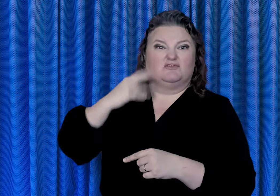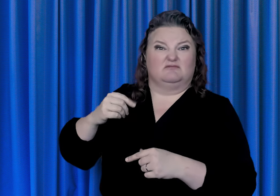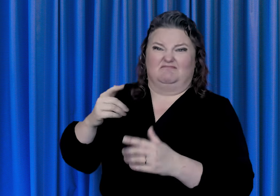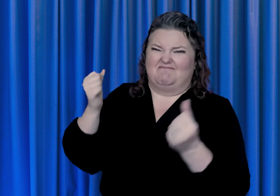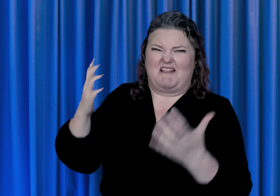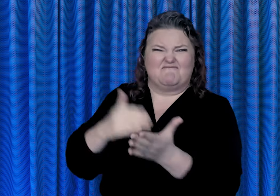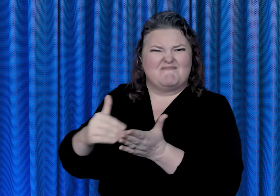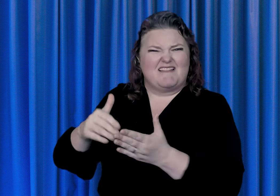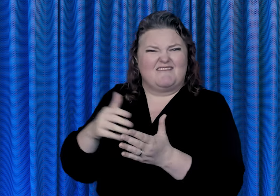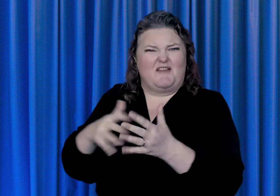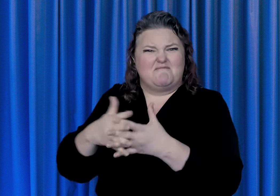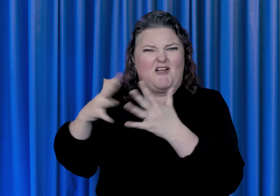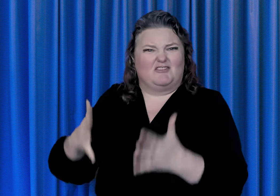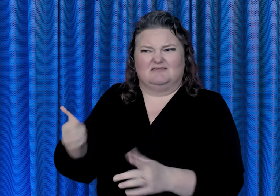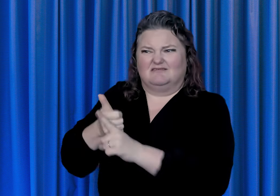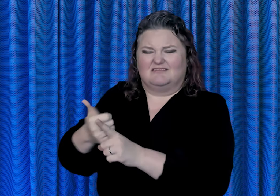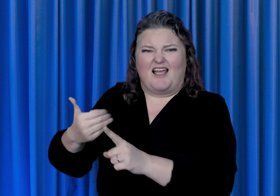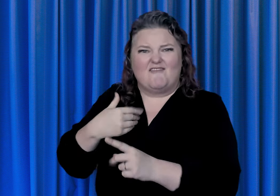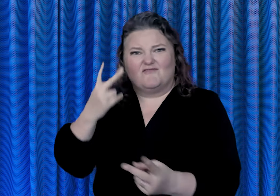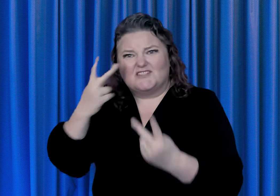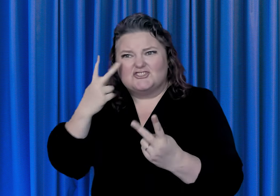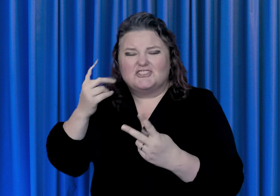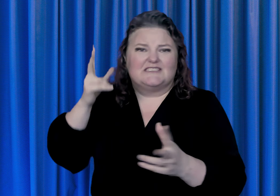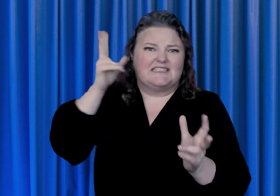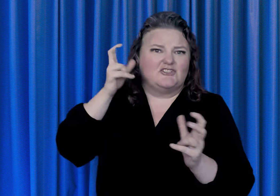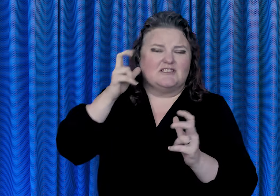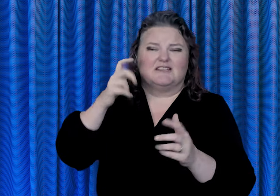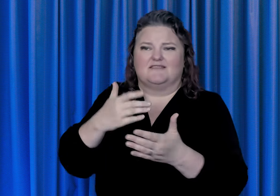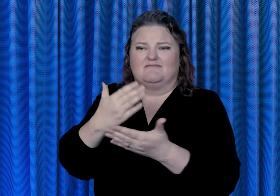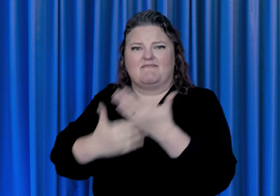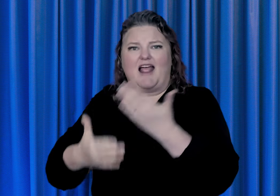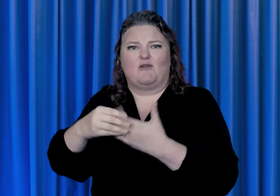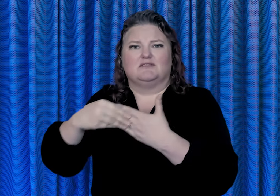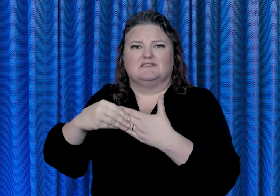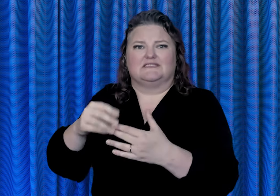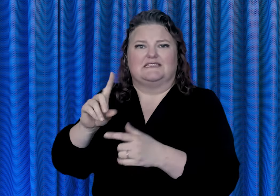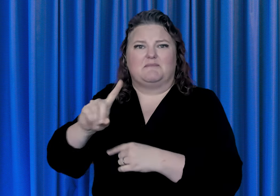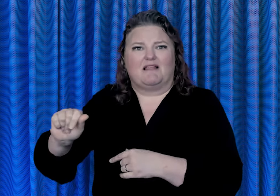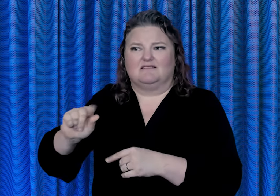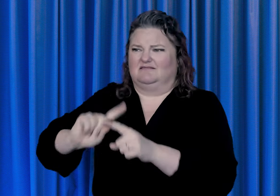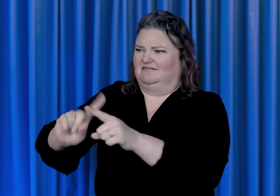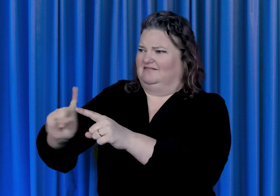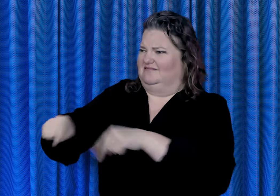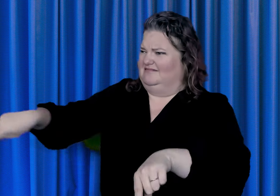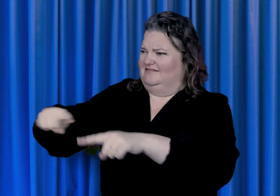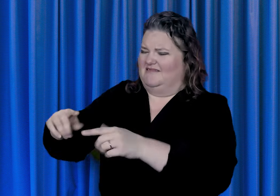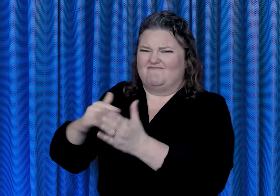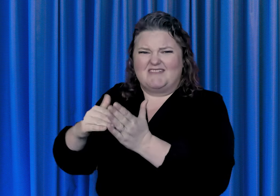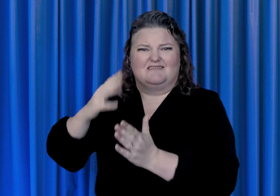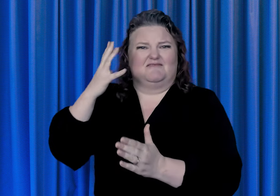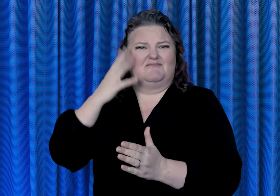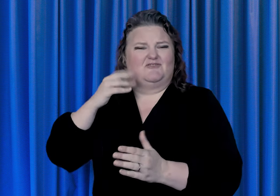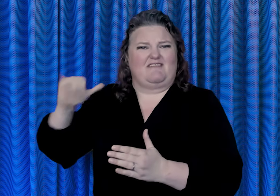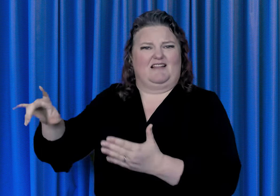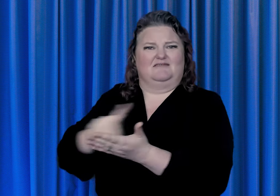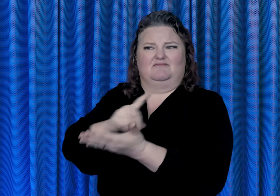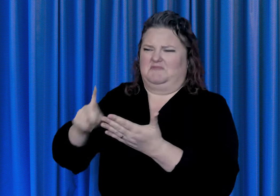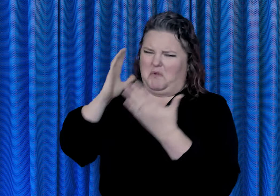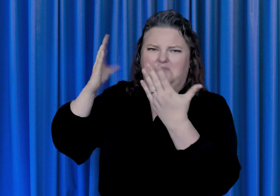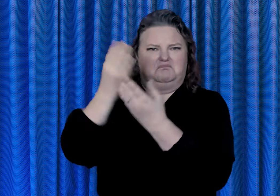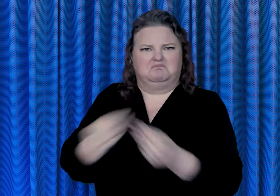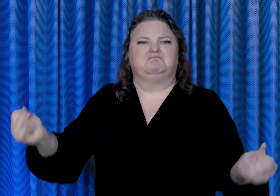with vision, hearing, cognitive and manual dexterity disabilities across our country.”